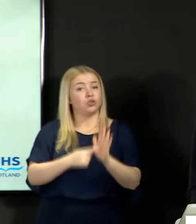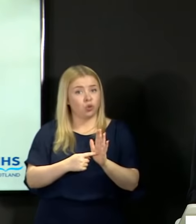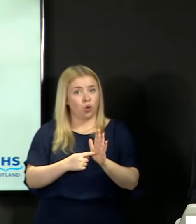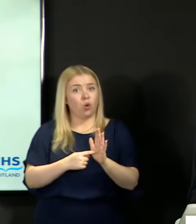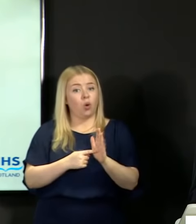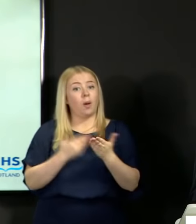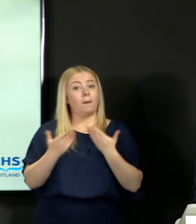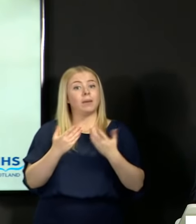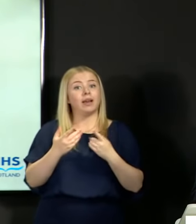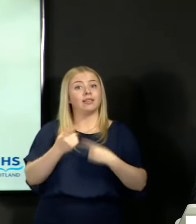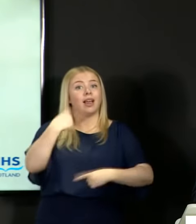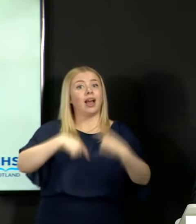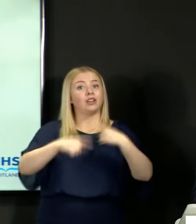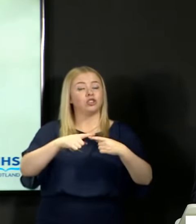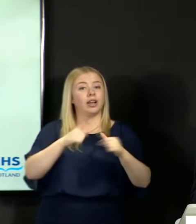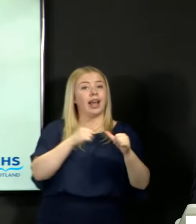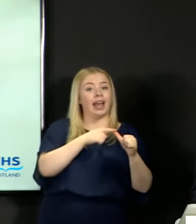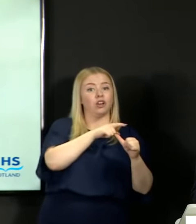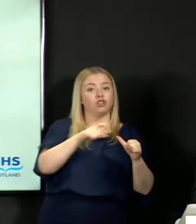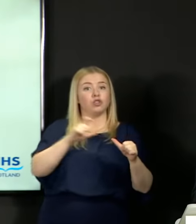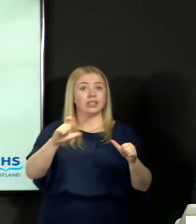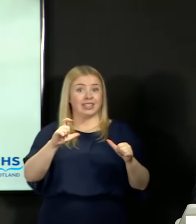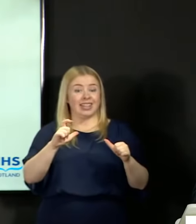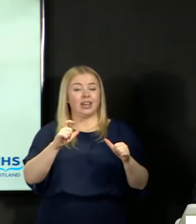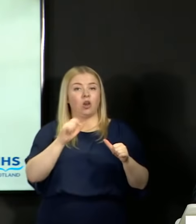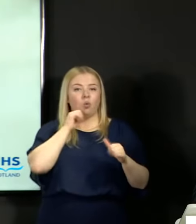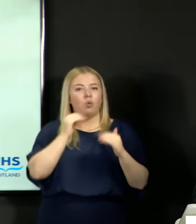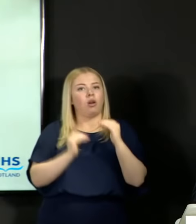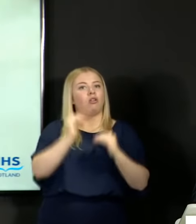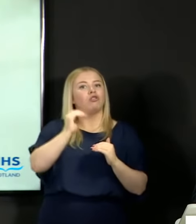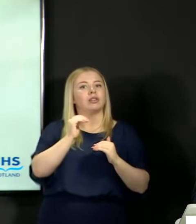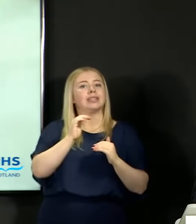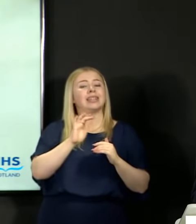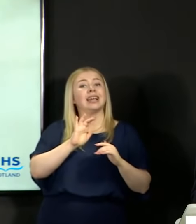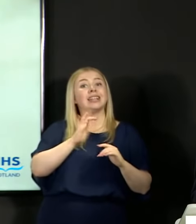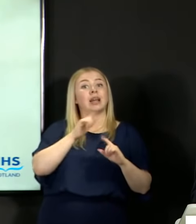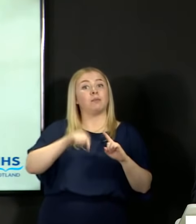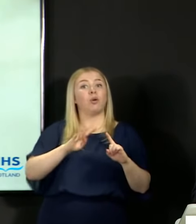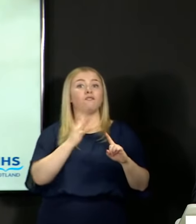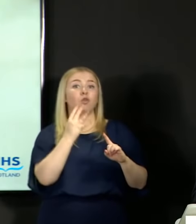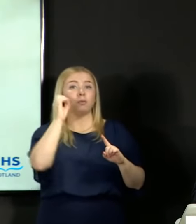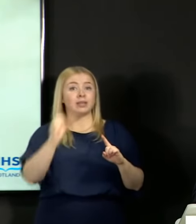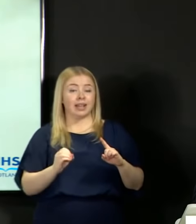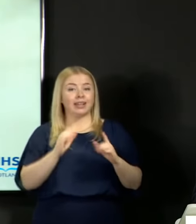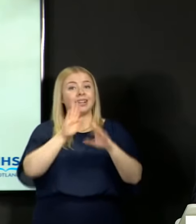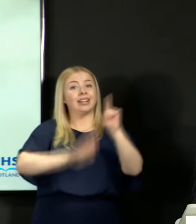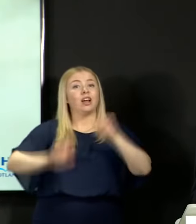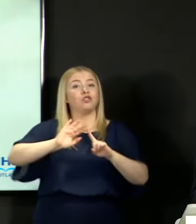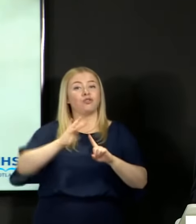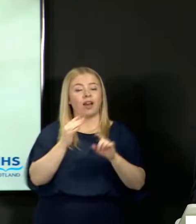would have increased by 10.4 percent at National 5, 14 percent at Higher and 13.4